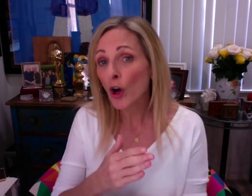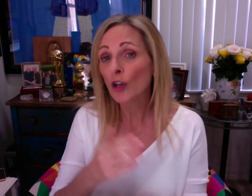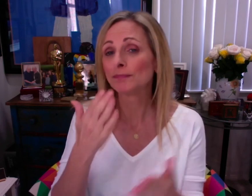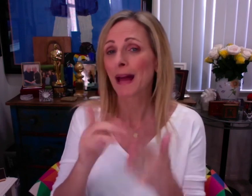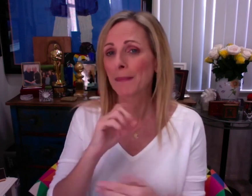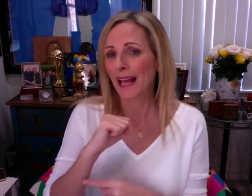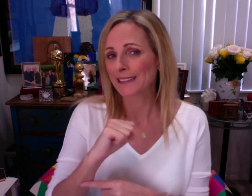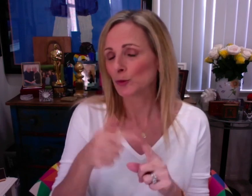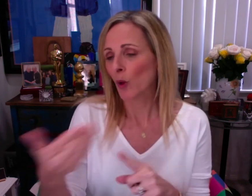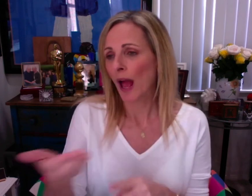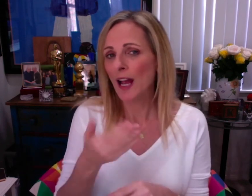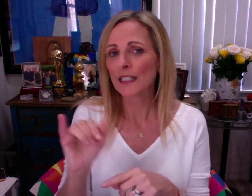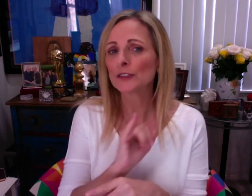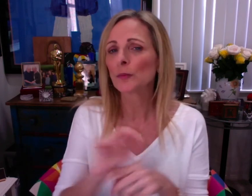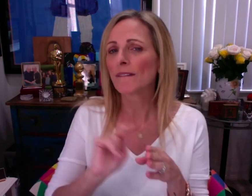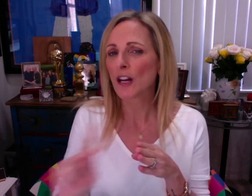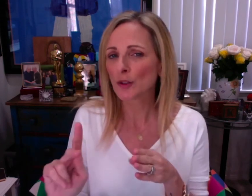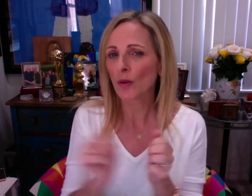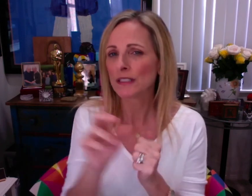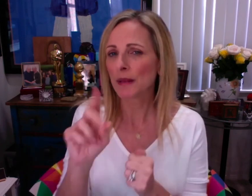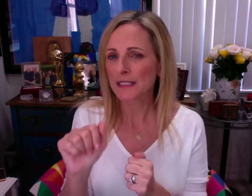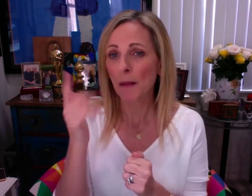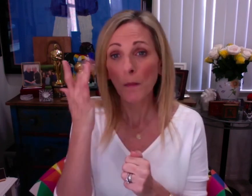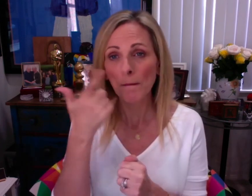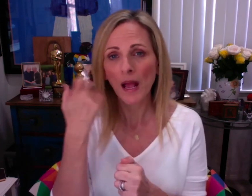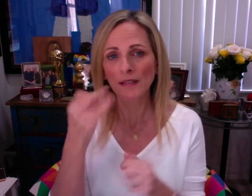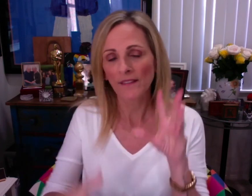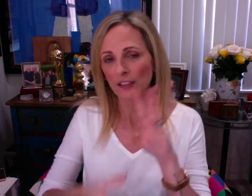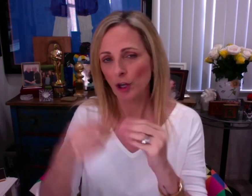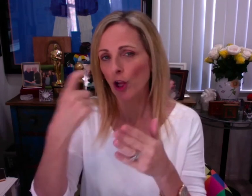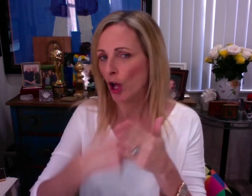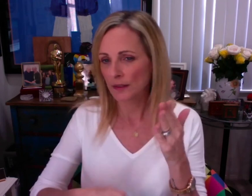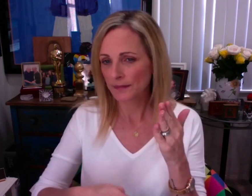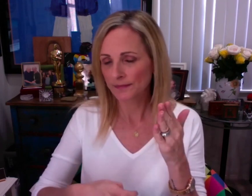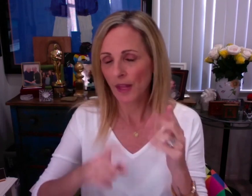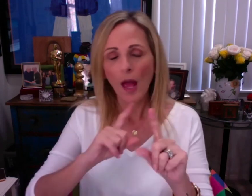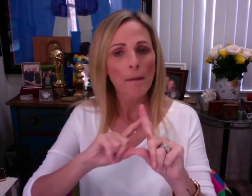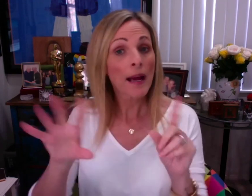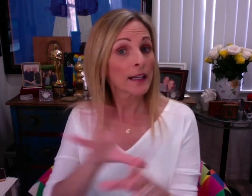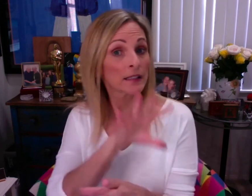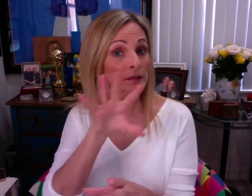Employers might be hesitant to hire industry professionals with disabilities because of additional costs.